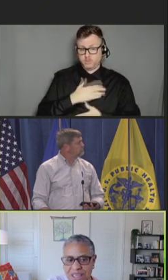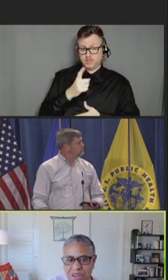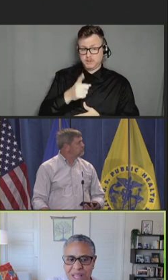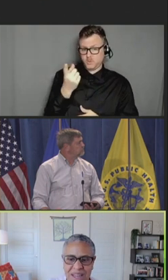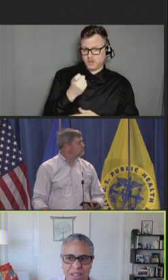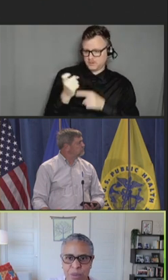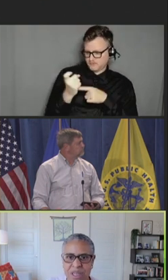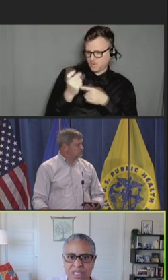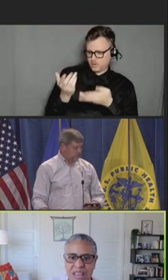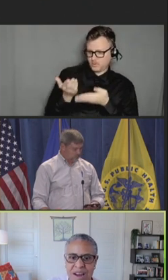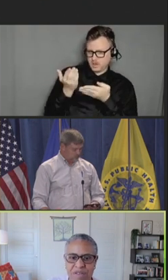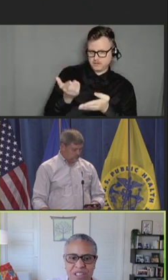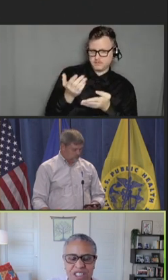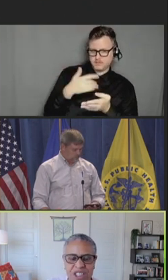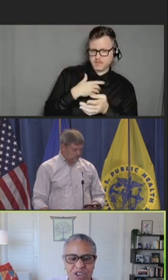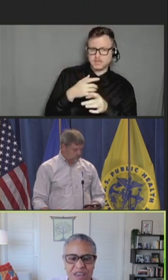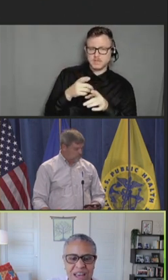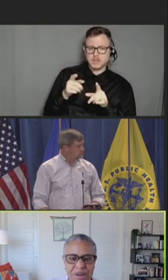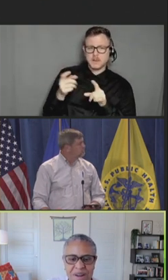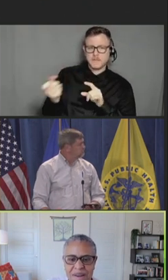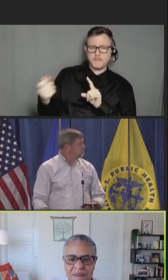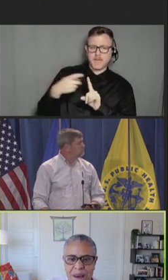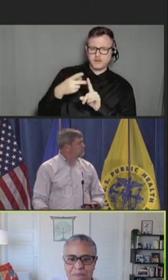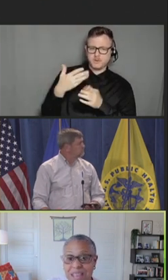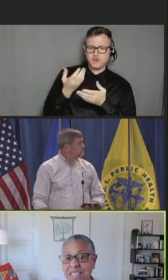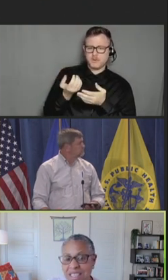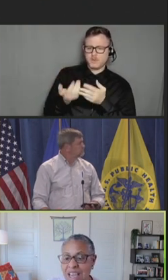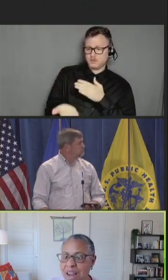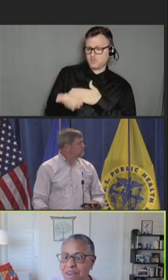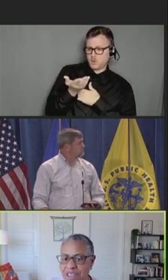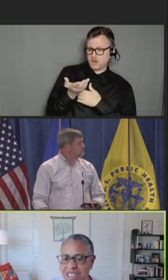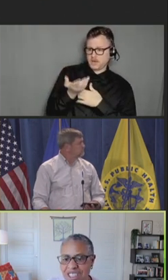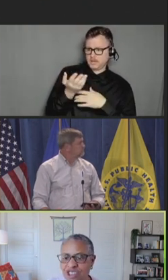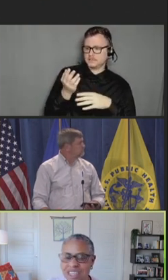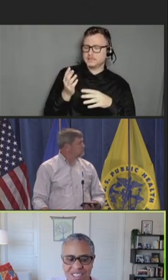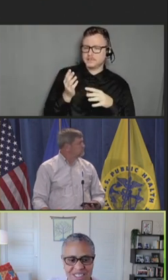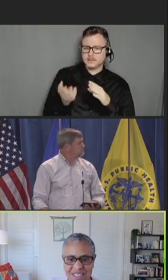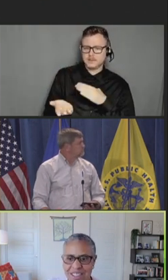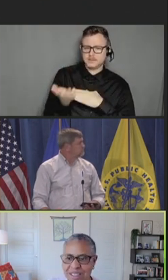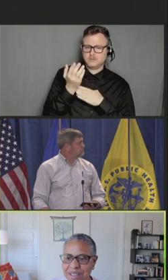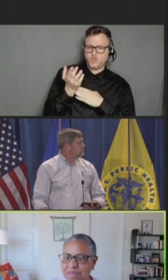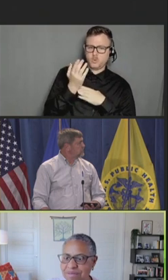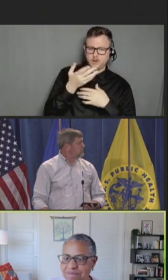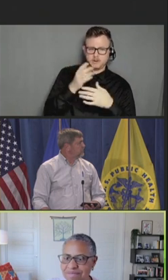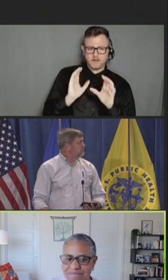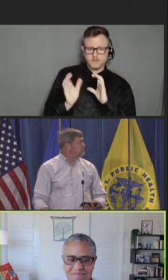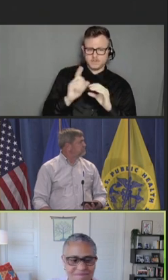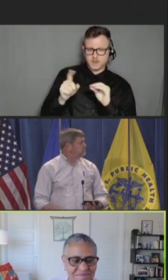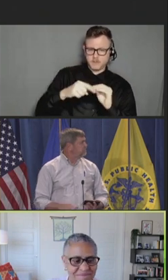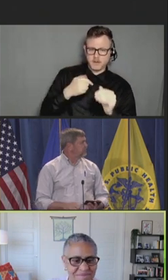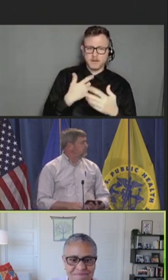to a lot of this morning's conversation around vaccine confidence and trust. Robert Swanson: Thank you.